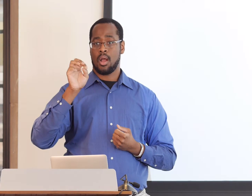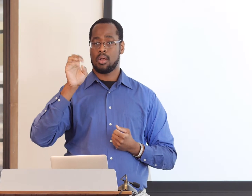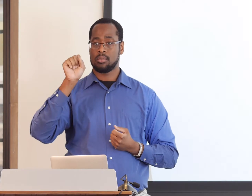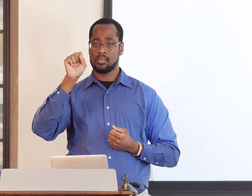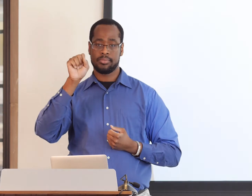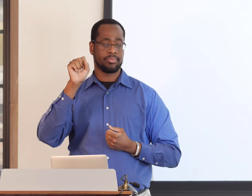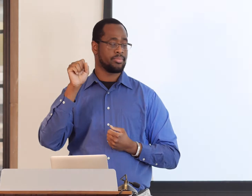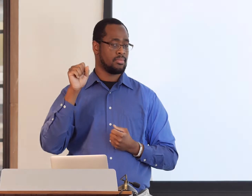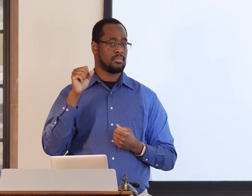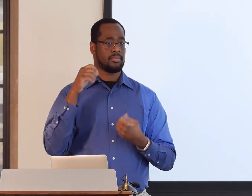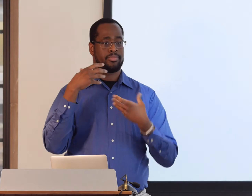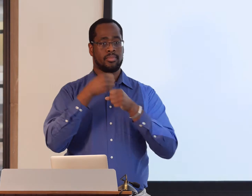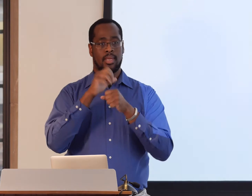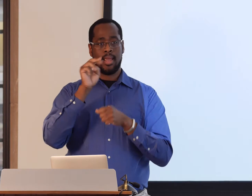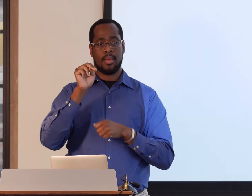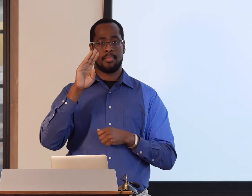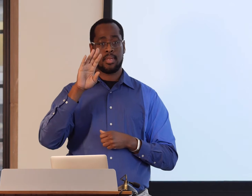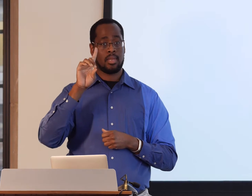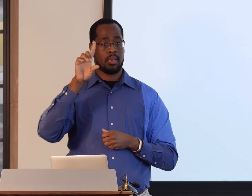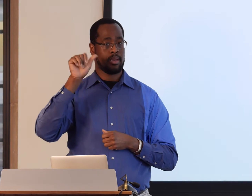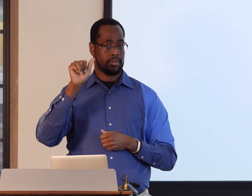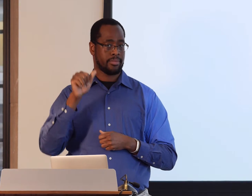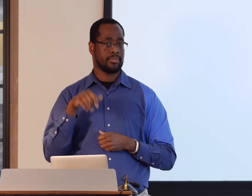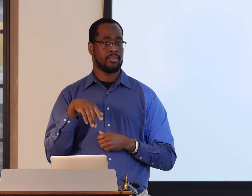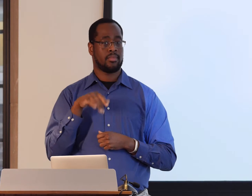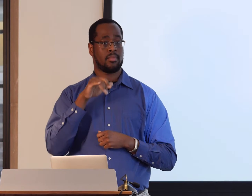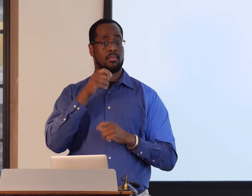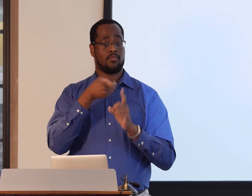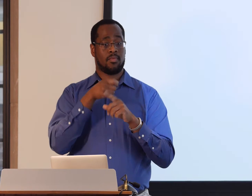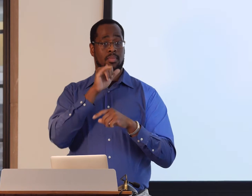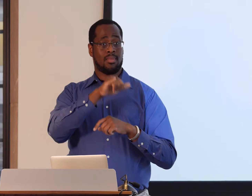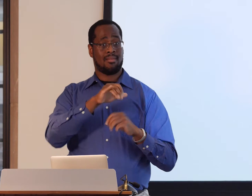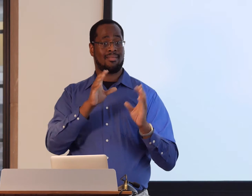excuse me, Advocates, which is the NBDA.